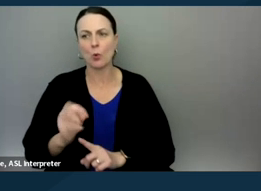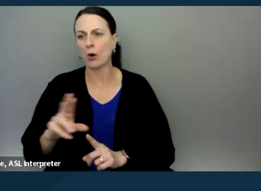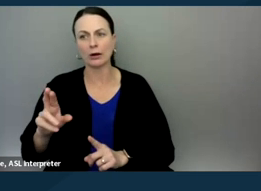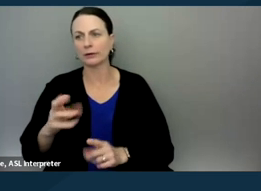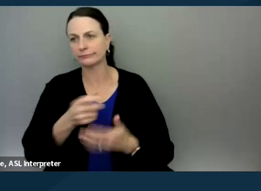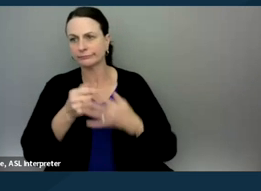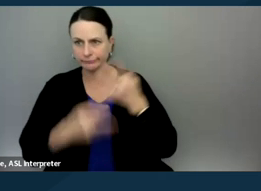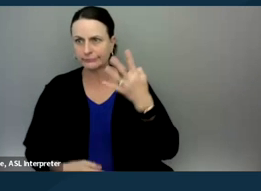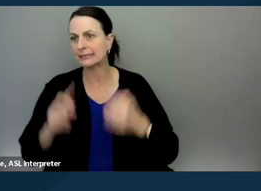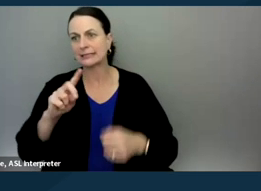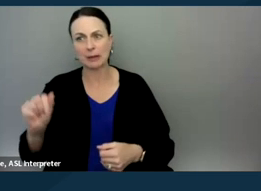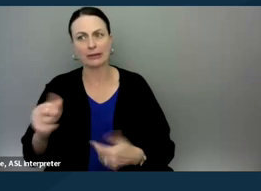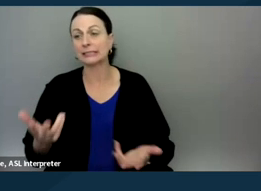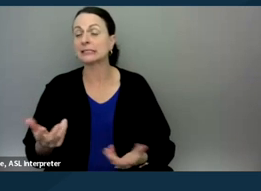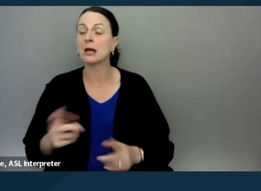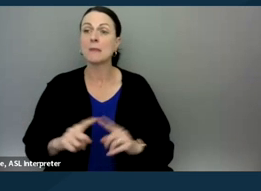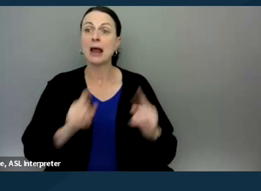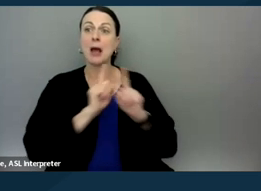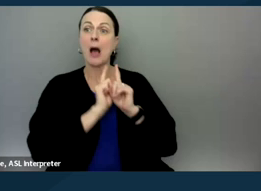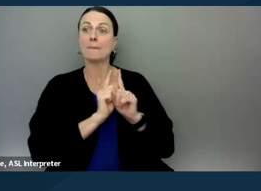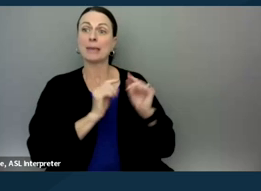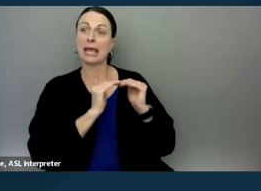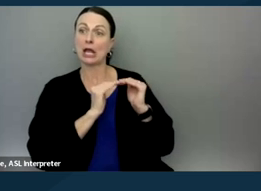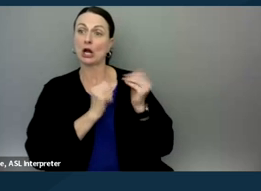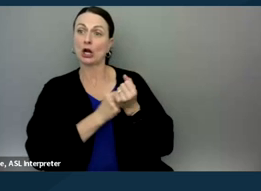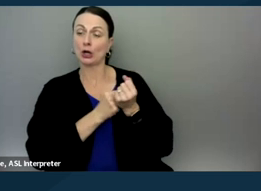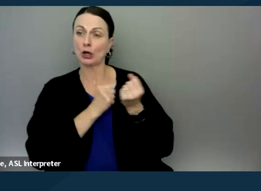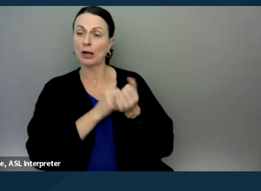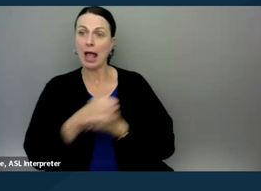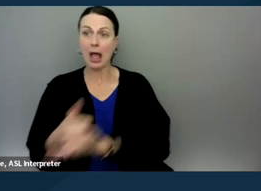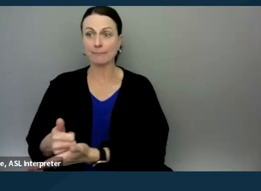But when it's a peer who's helping the person, someone who either has a disability